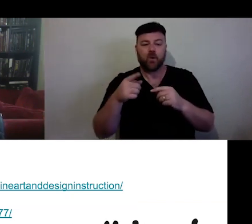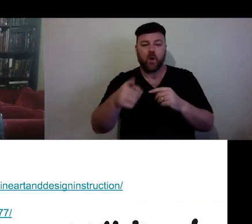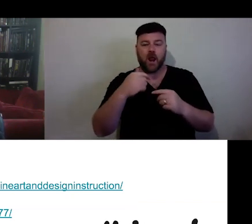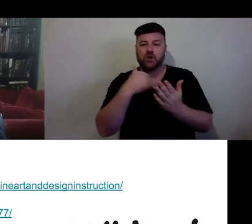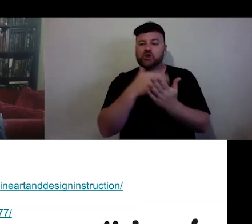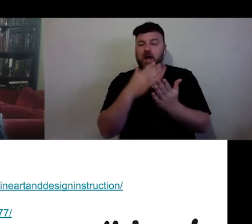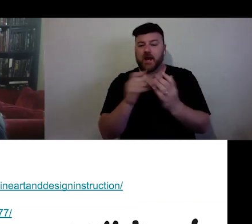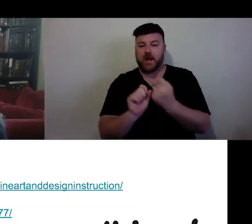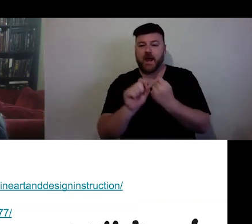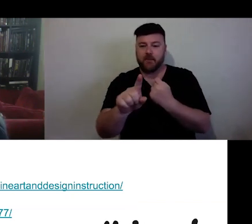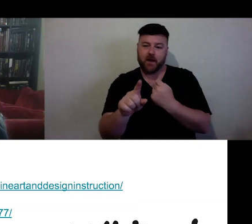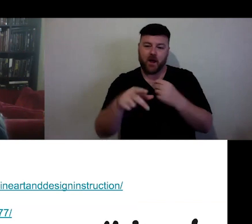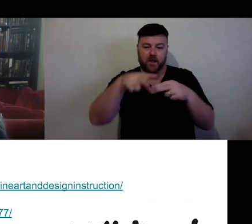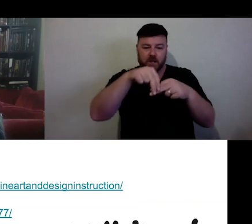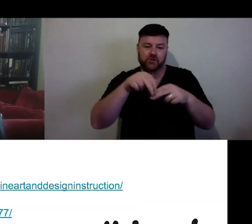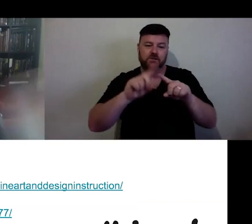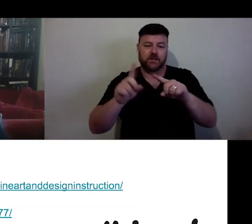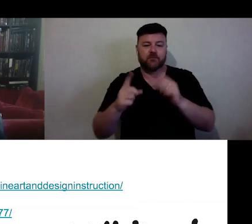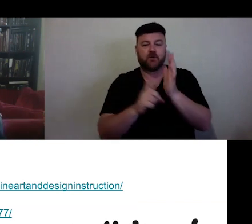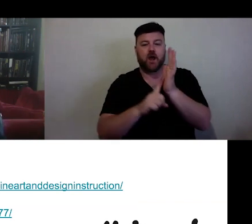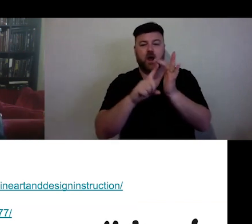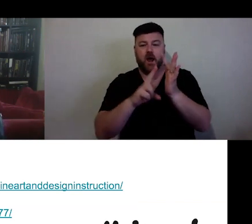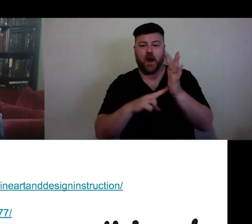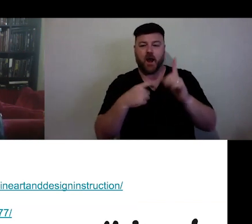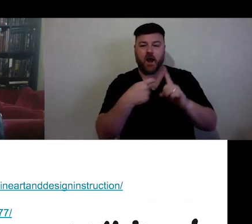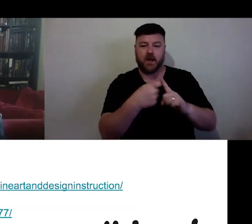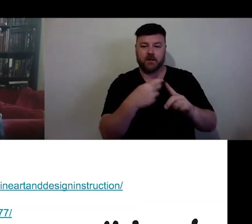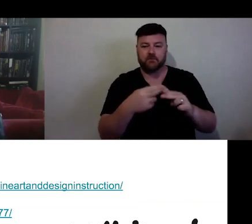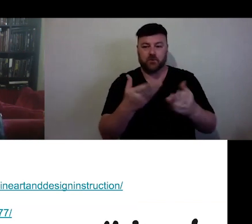So, the first one is the digital support group that